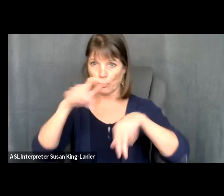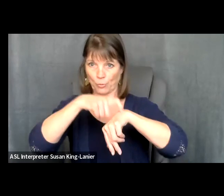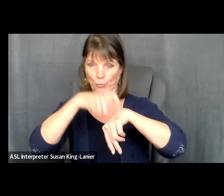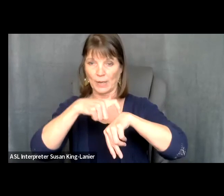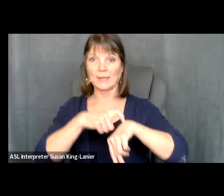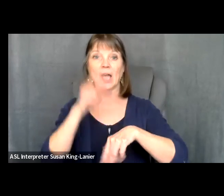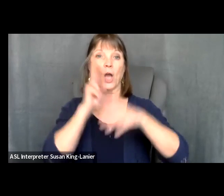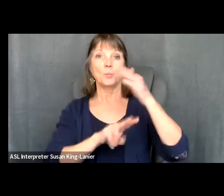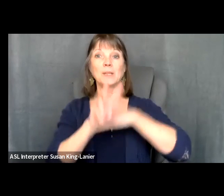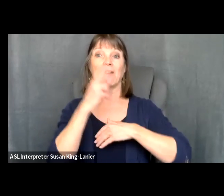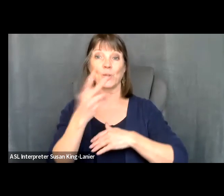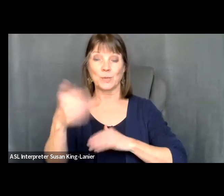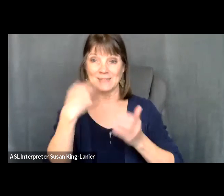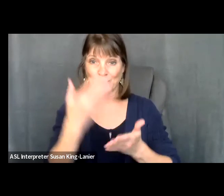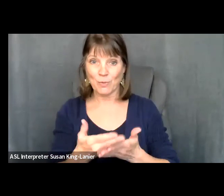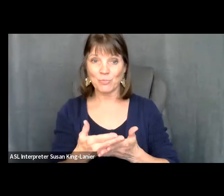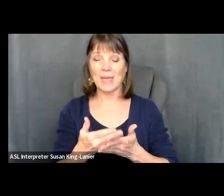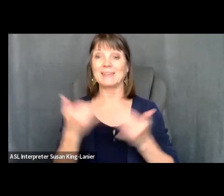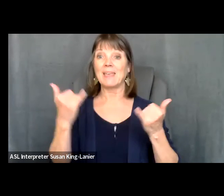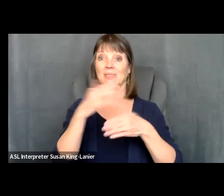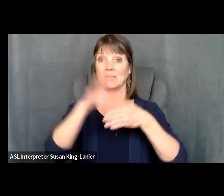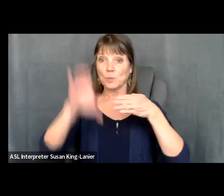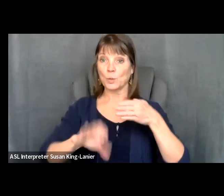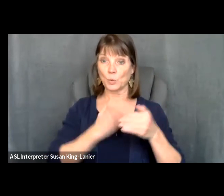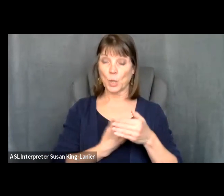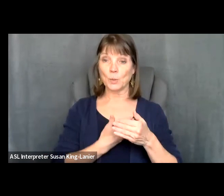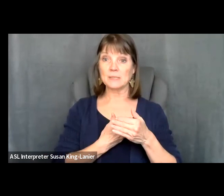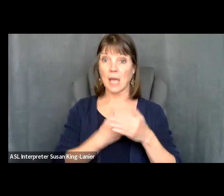Dina Reynolds: this concludes our Webinar for today. Thank you for attending.